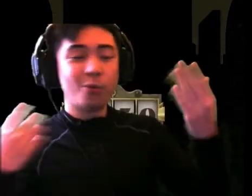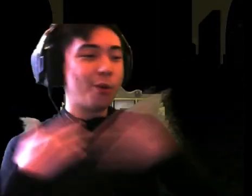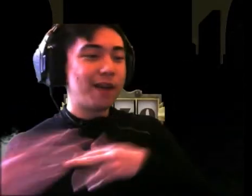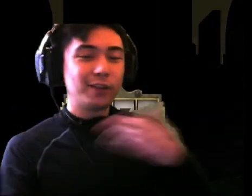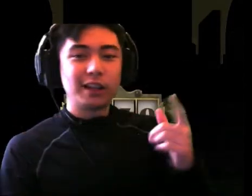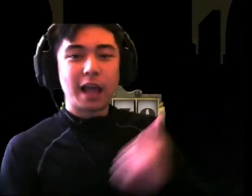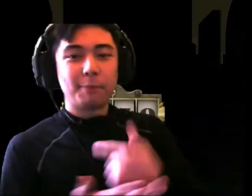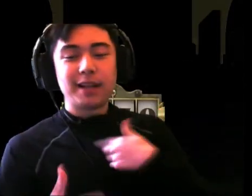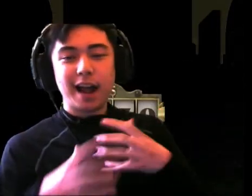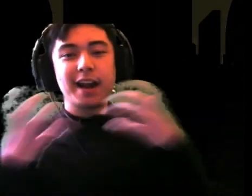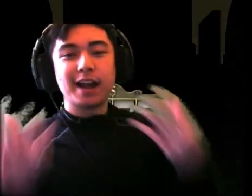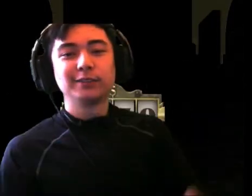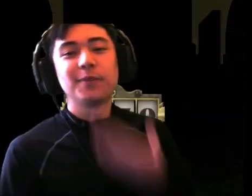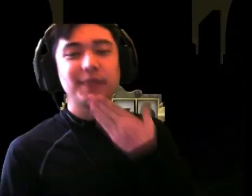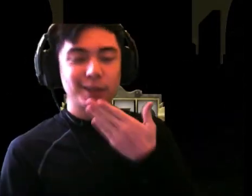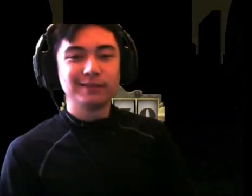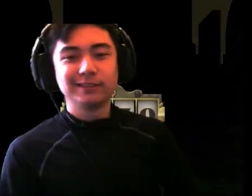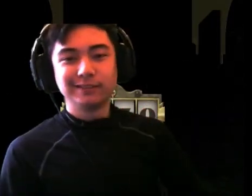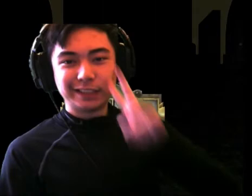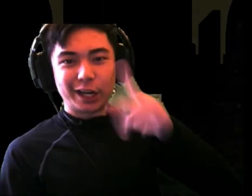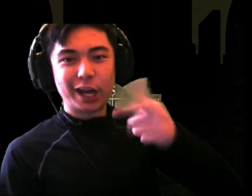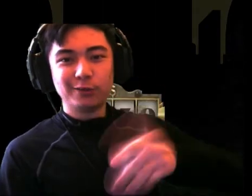It will help me a lot Again, Thank you See you later